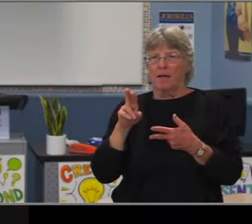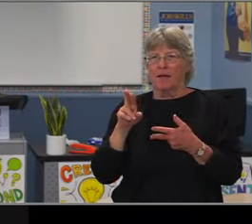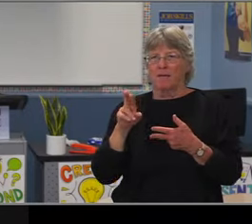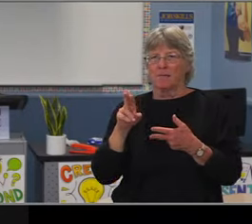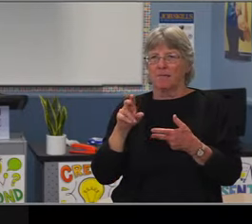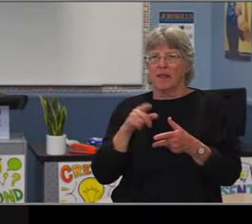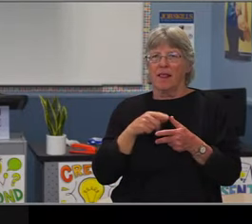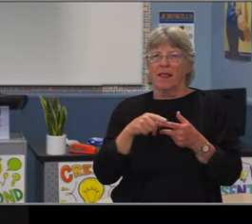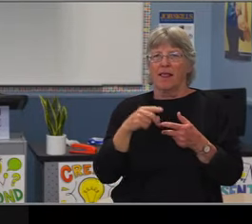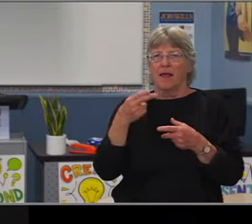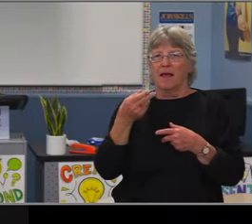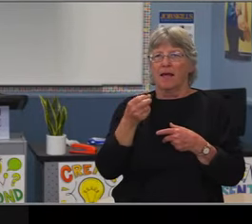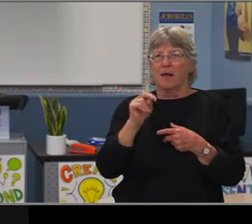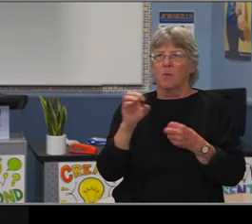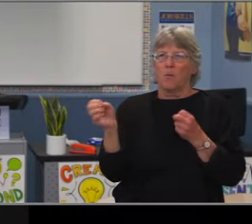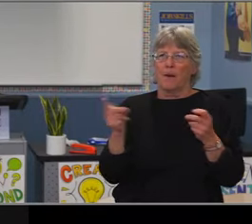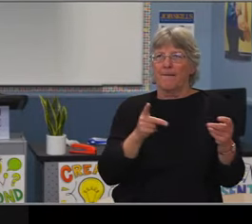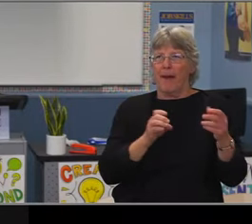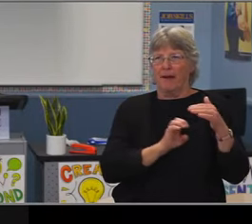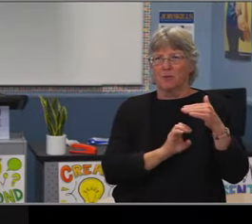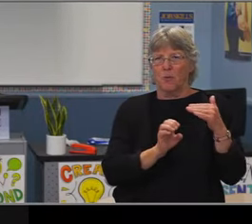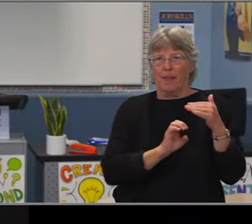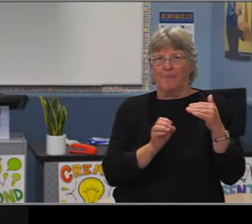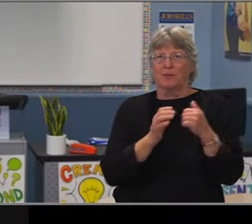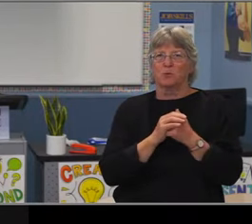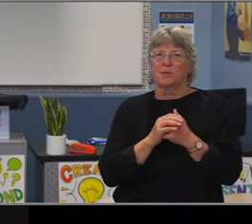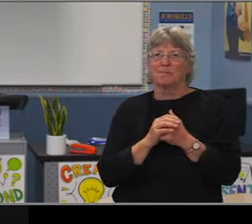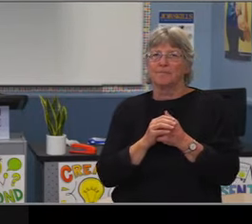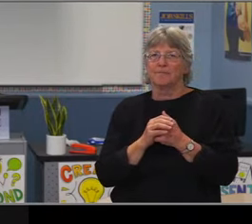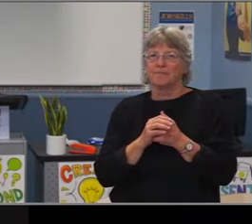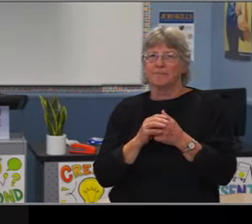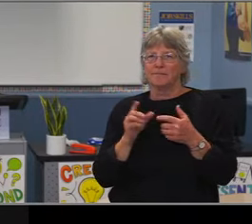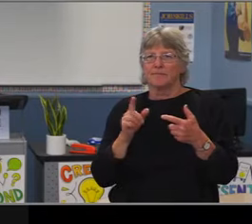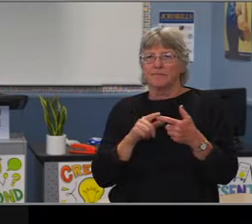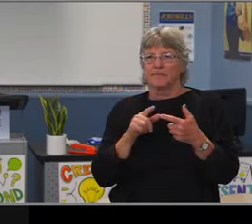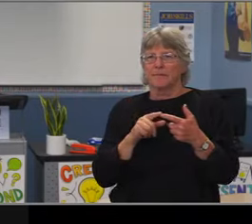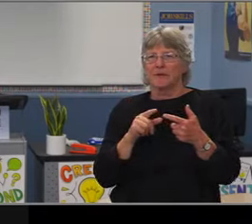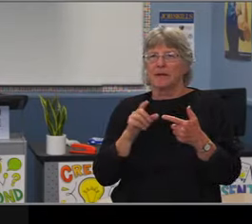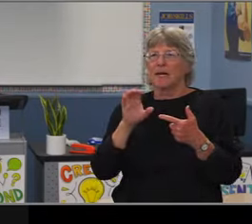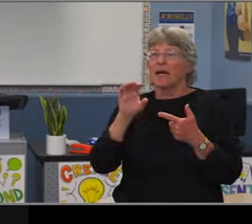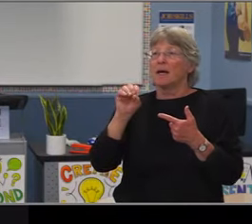It's important to know that two of our schools don't have a residential boundary for middle school,